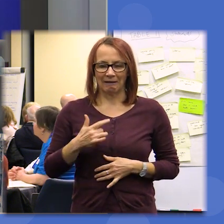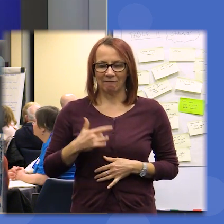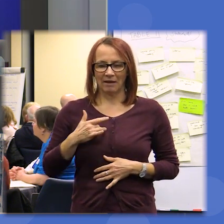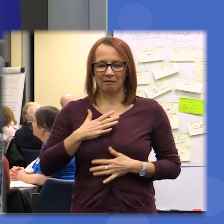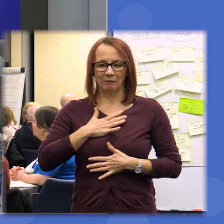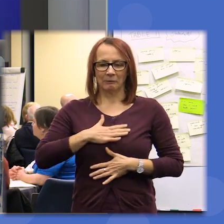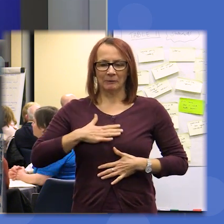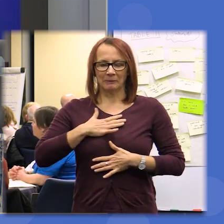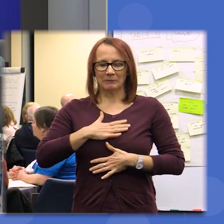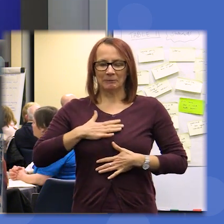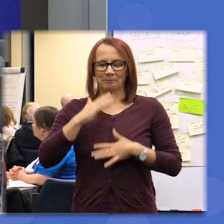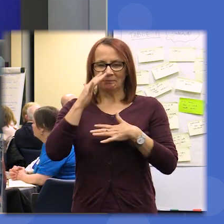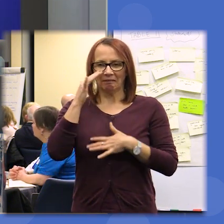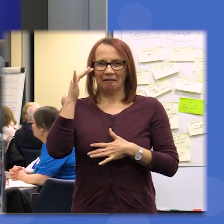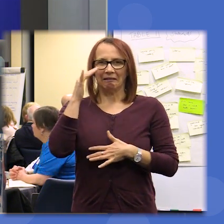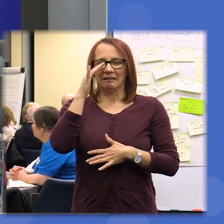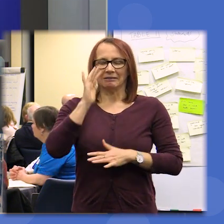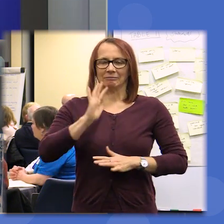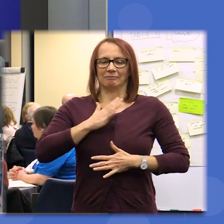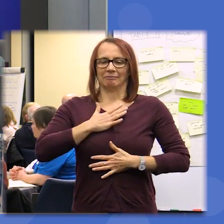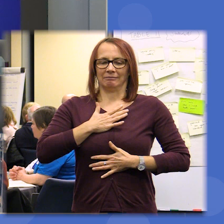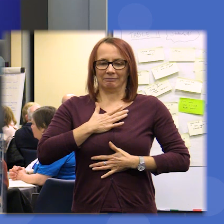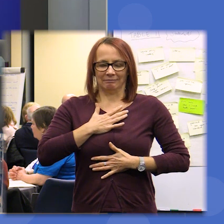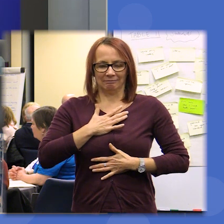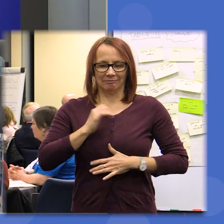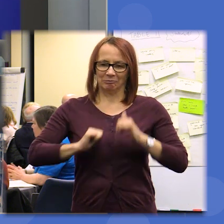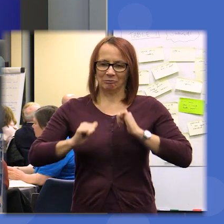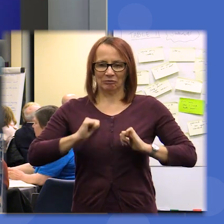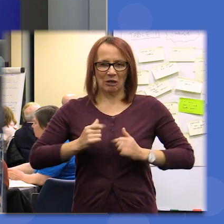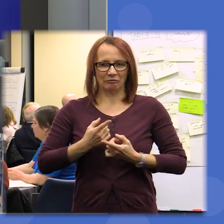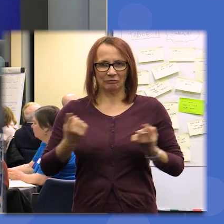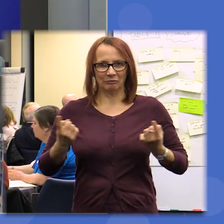was walking around and there was a kind of a swell of pride and I hope despite